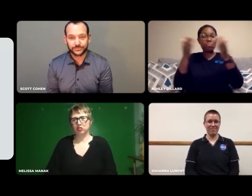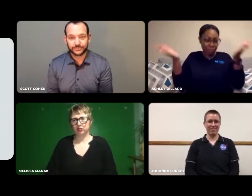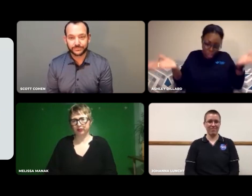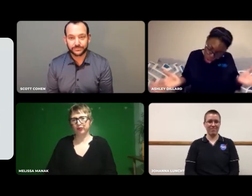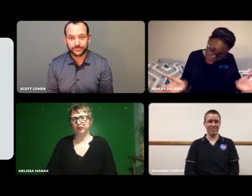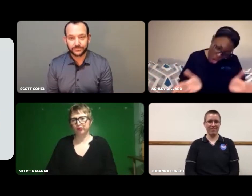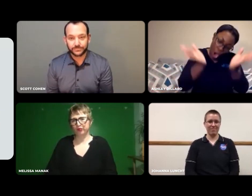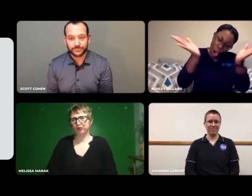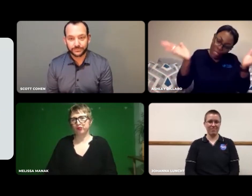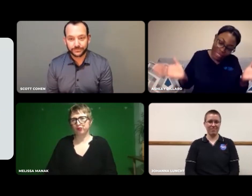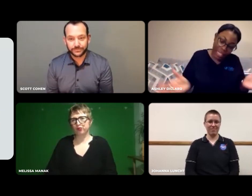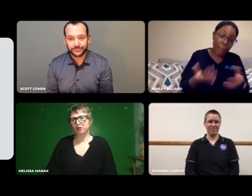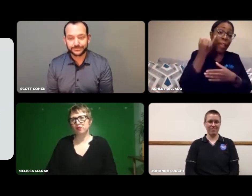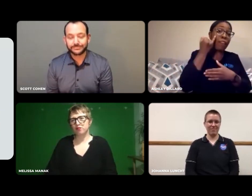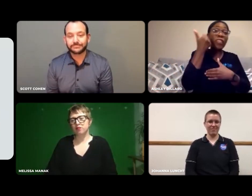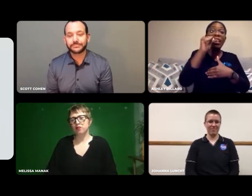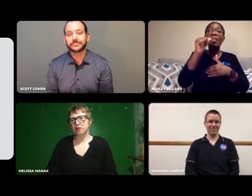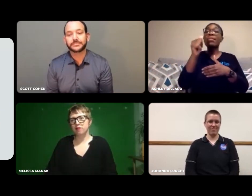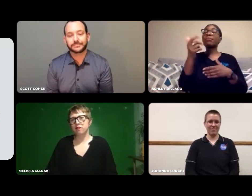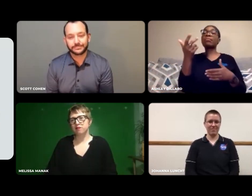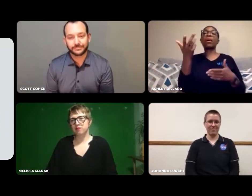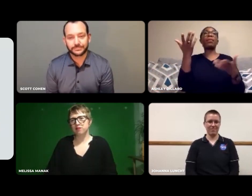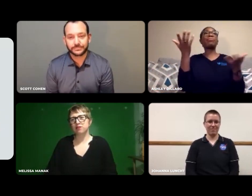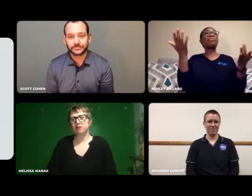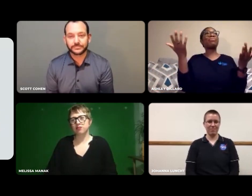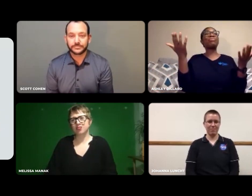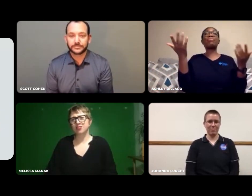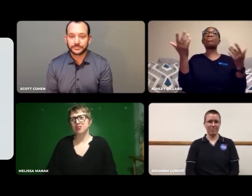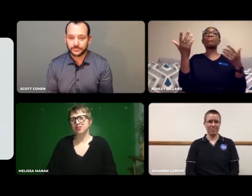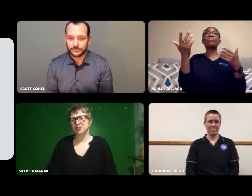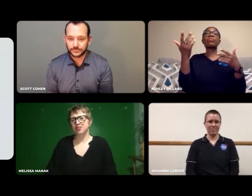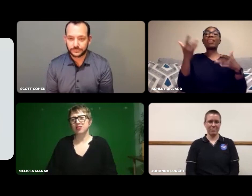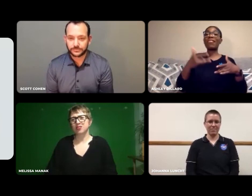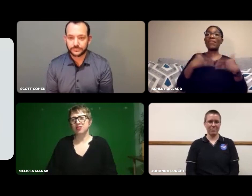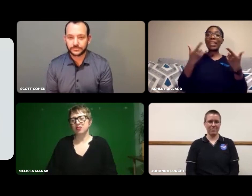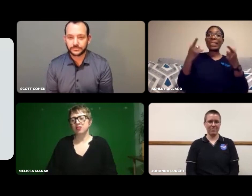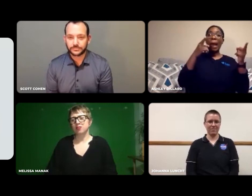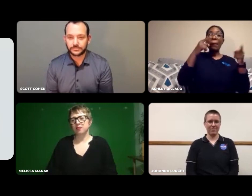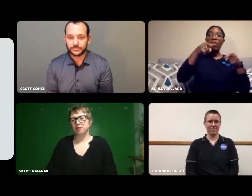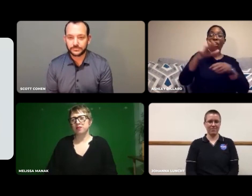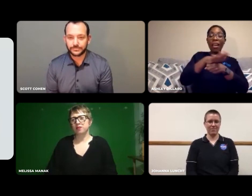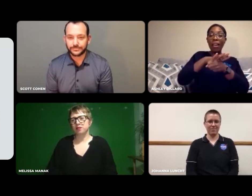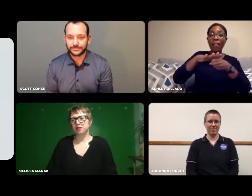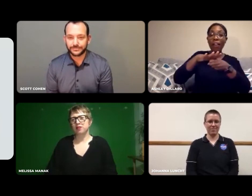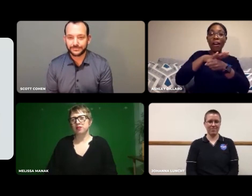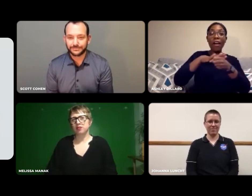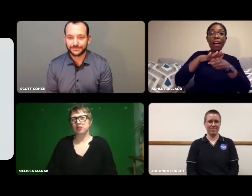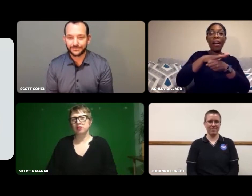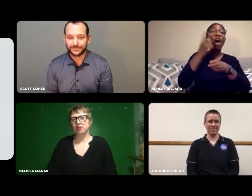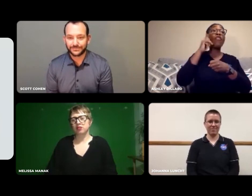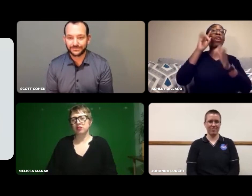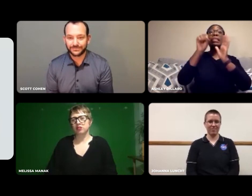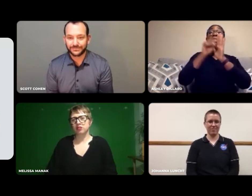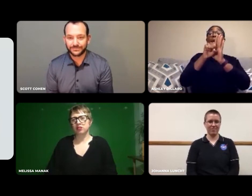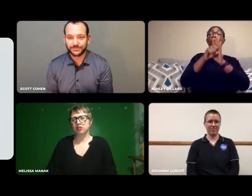If you're interested in science, go for it! Explore it. Find out what's available in your area.